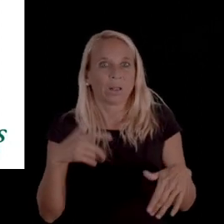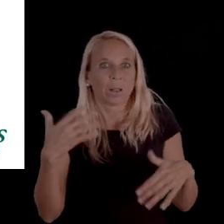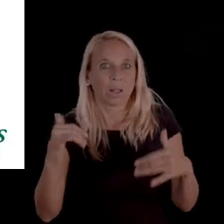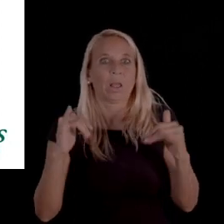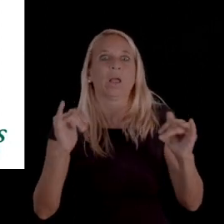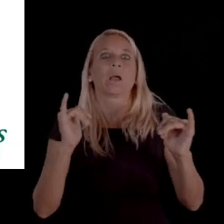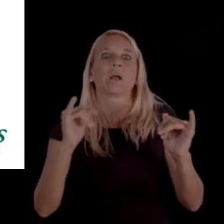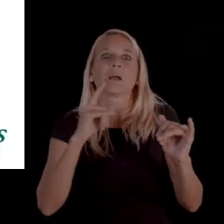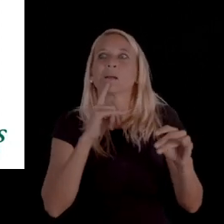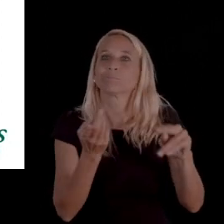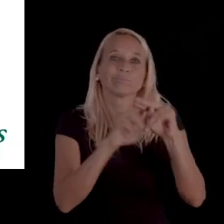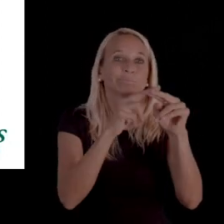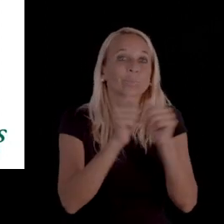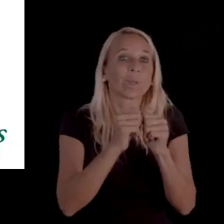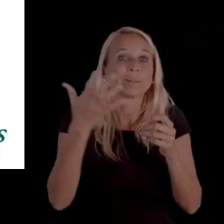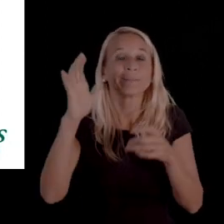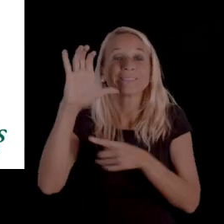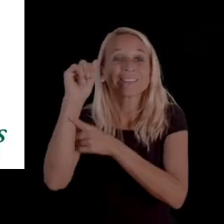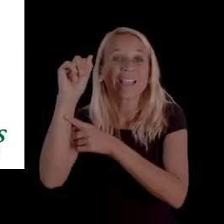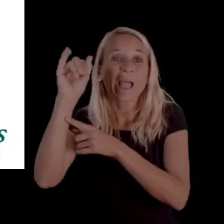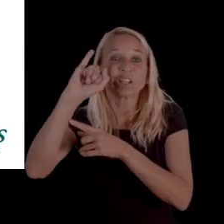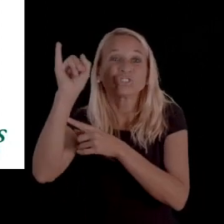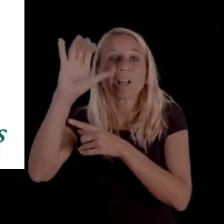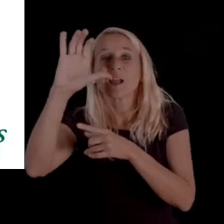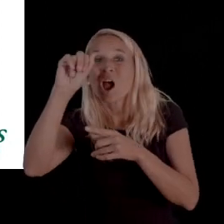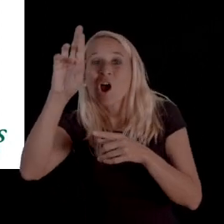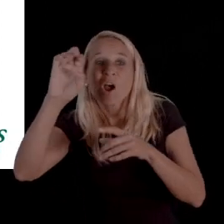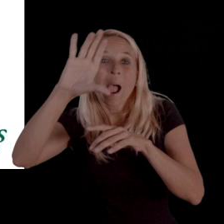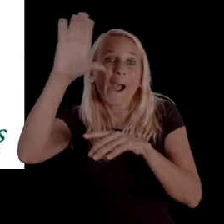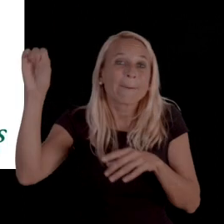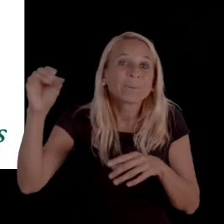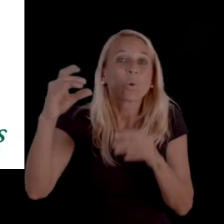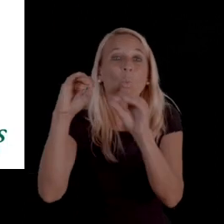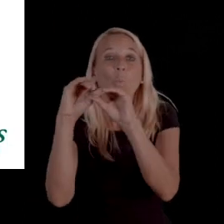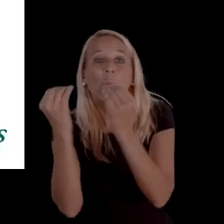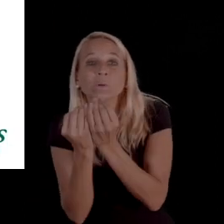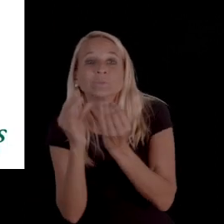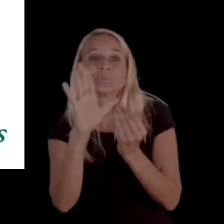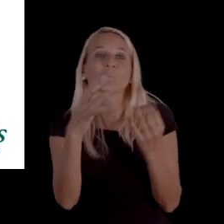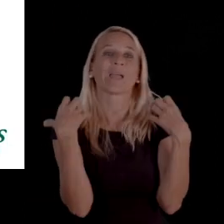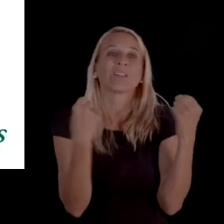within managed care companies or organizations, so your health plan might receive a request